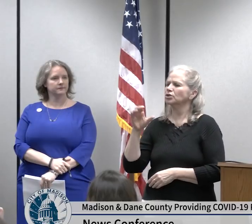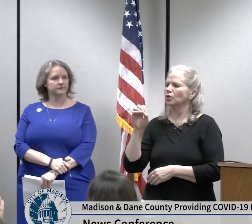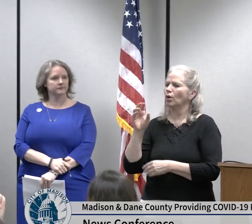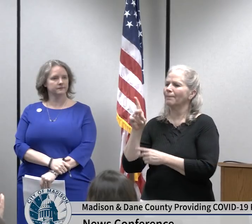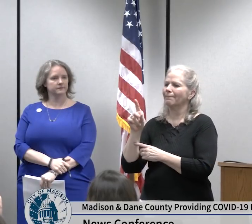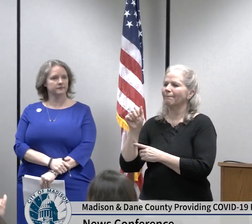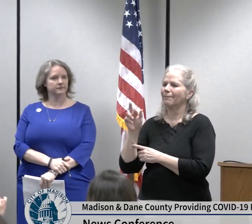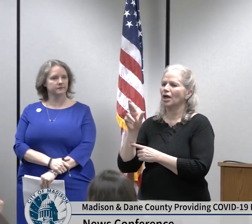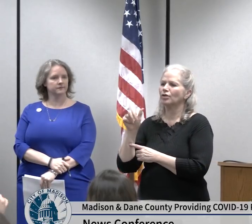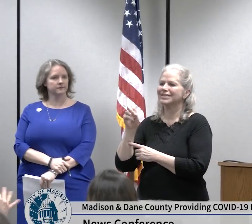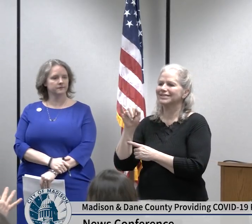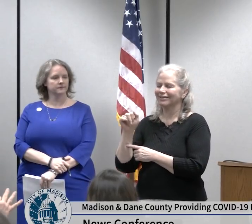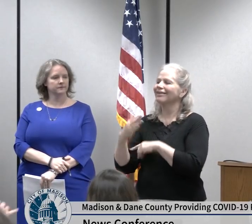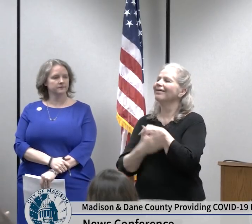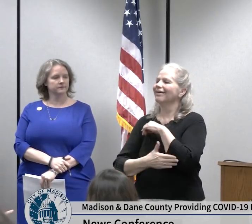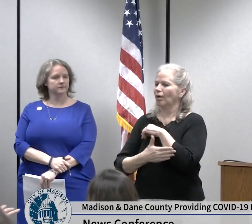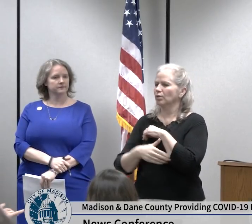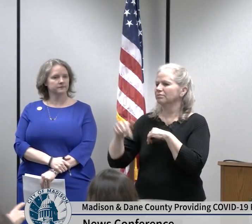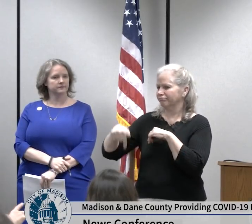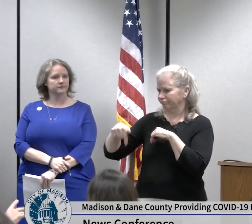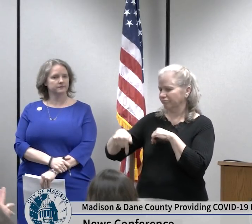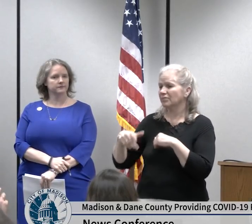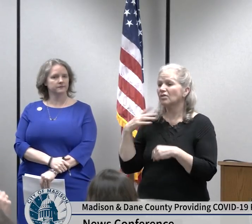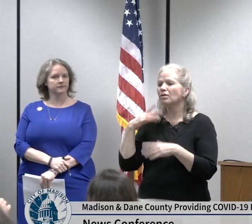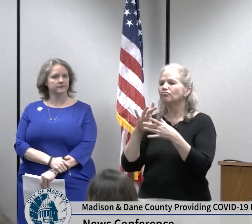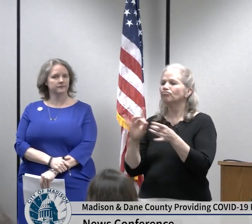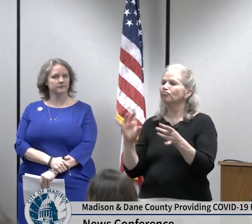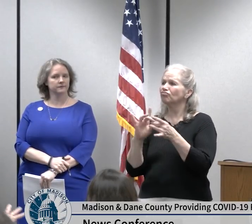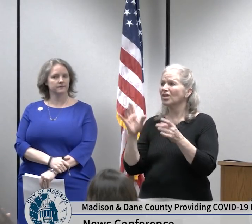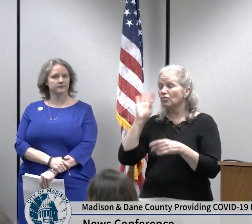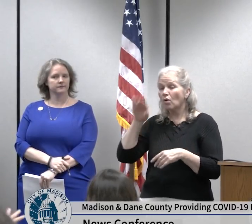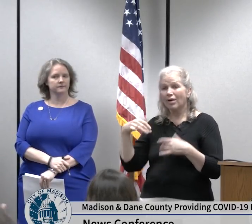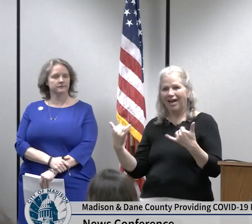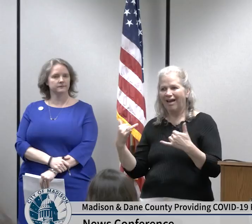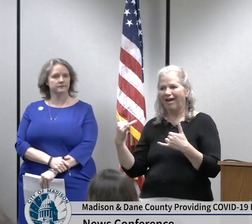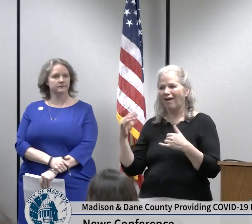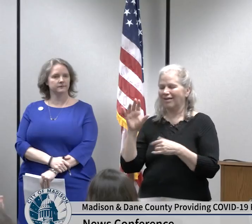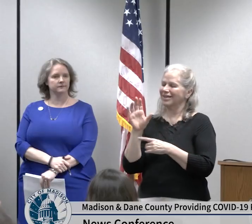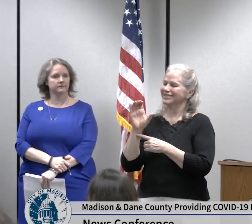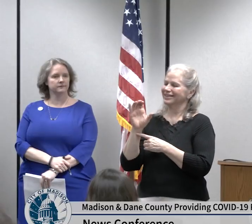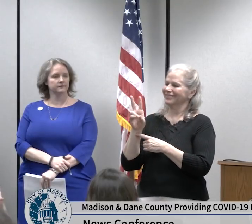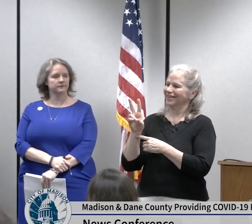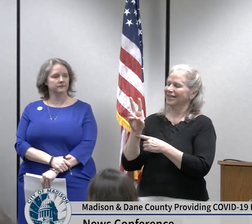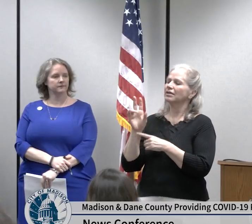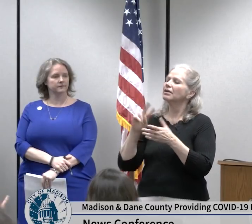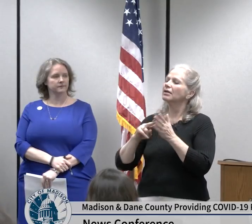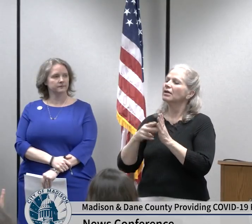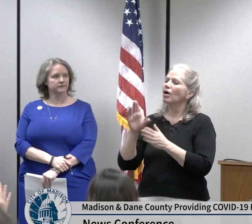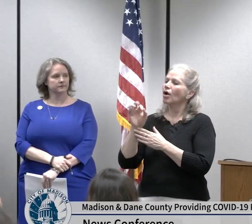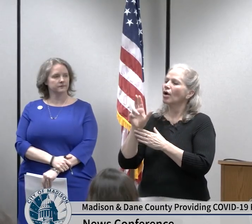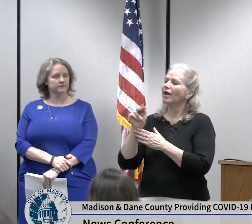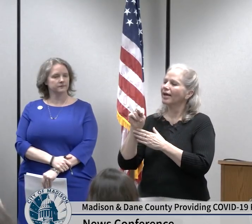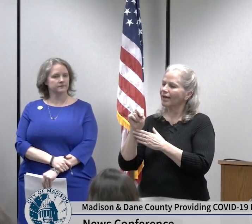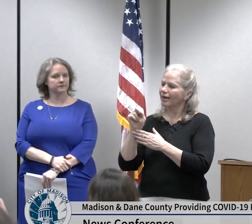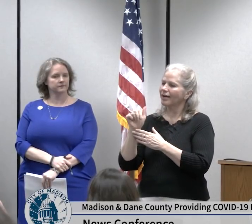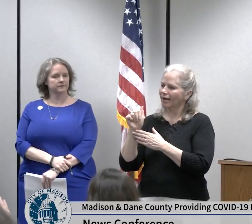around the u.s. is increasing so is the understandable concern all of us have for the well-being of our families in our community Dane County government is